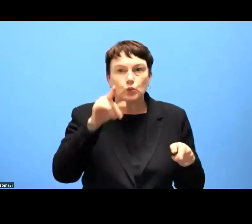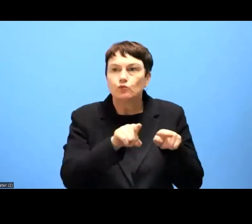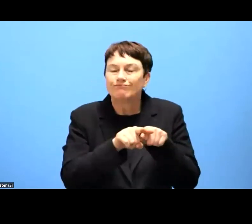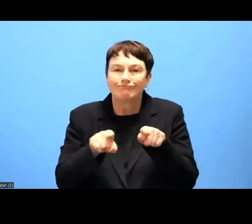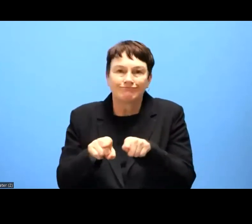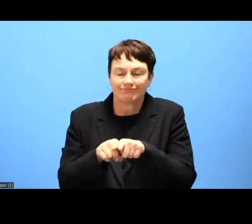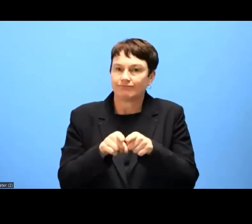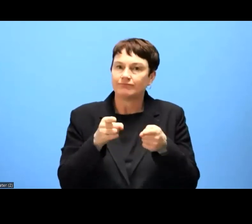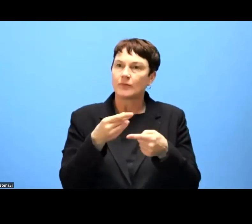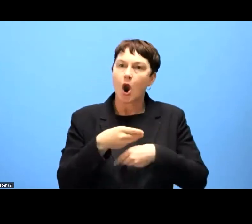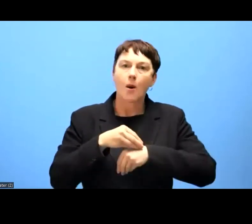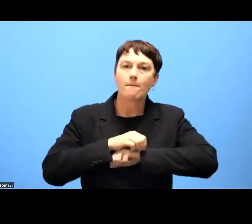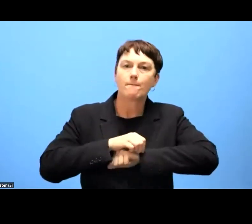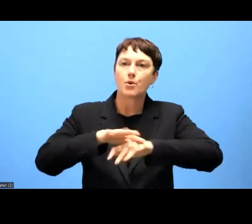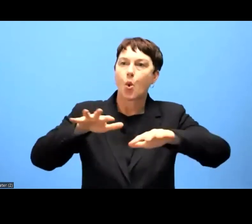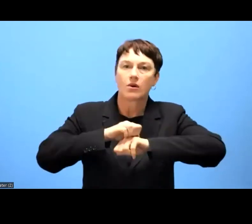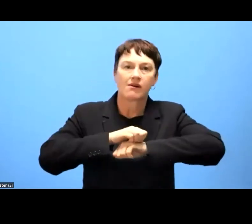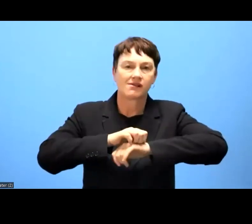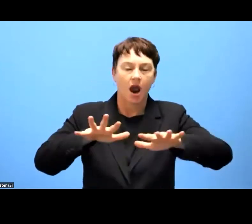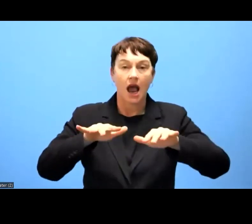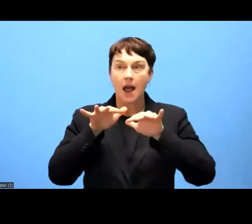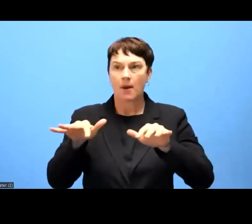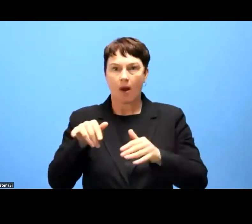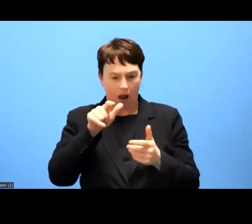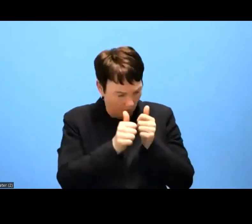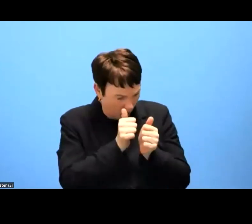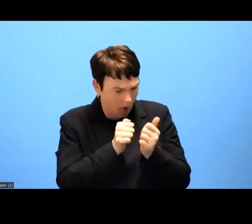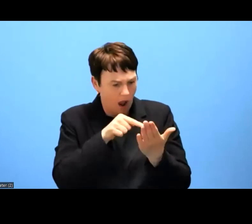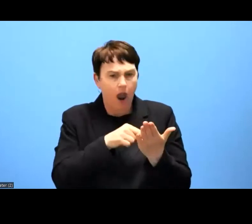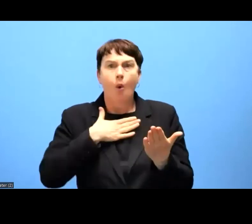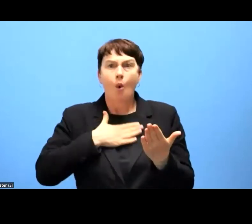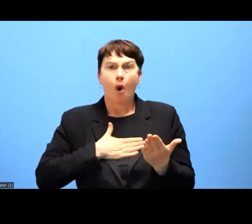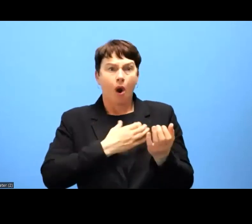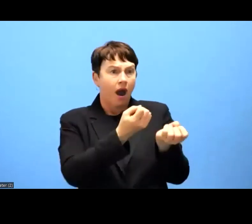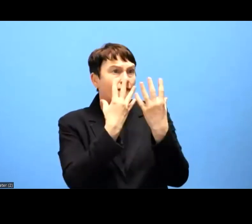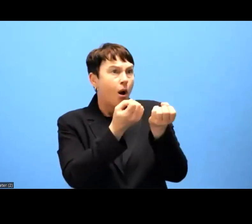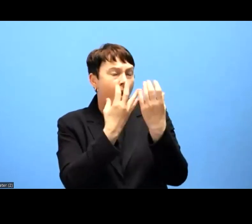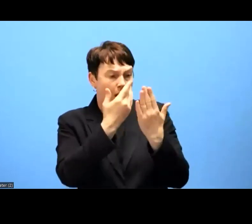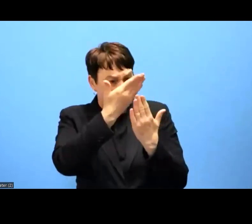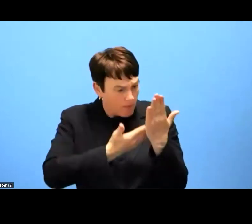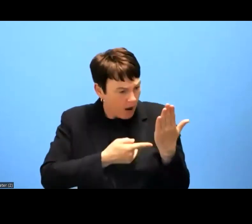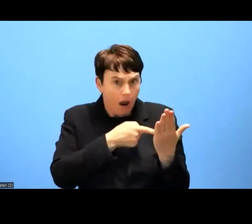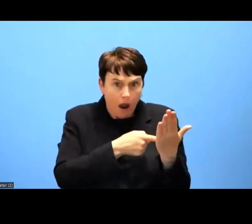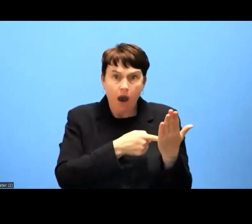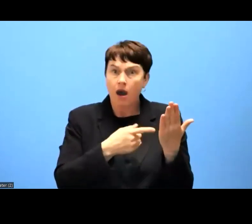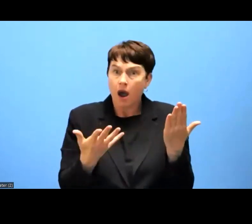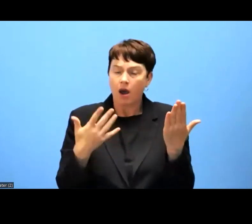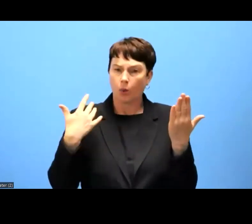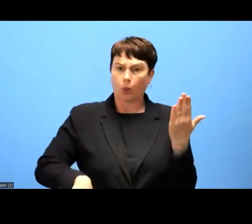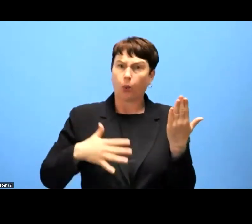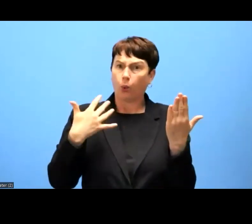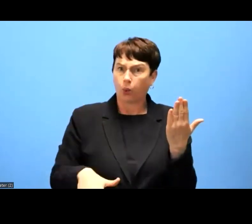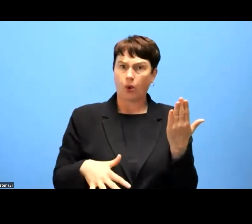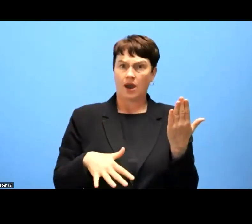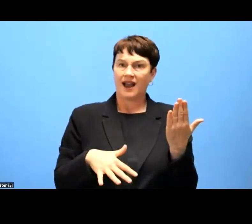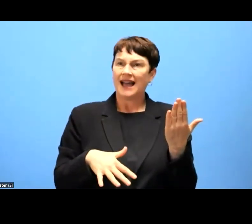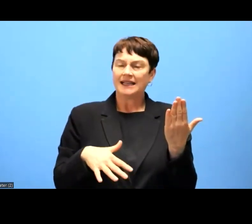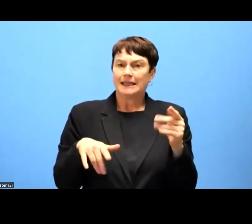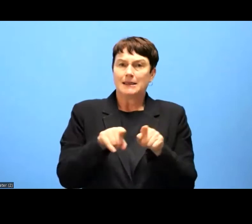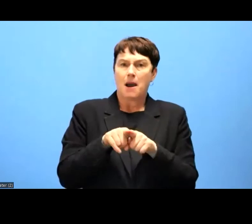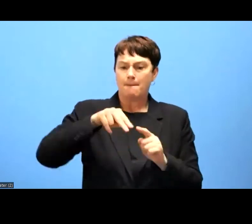and the same would go for other exceptions such as the exclusion of NGOs, which are not